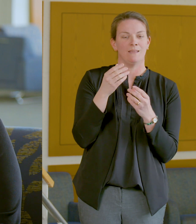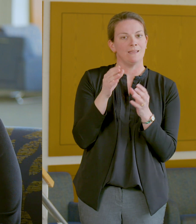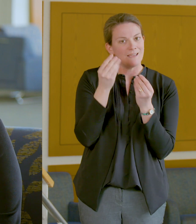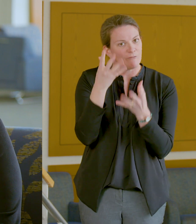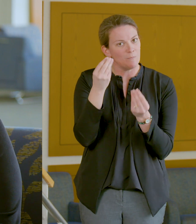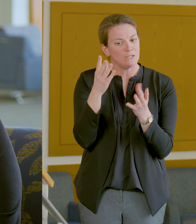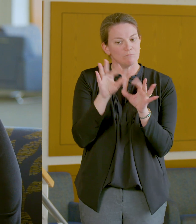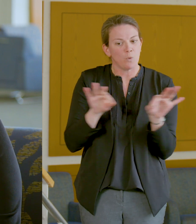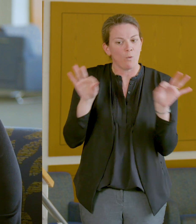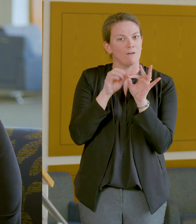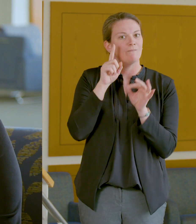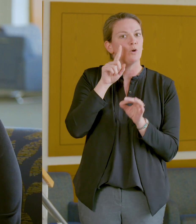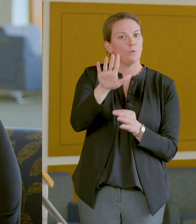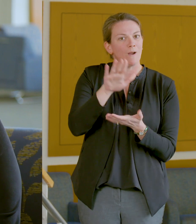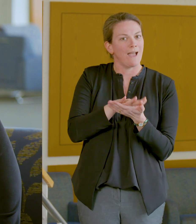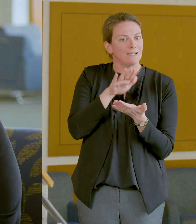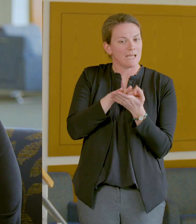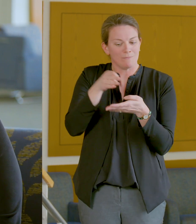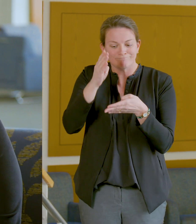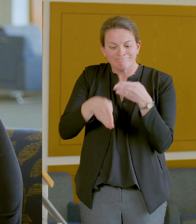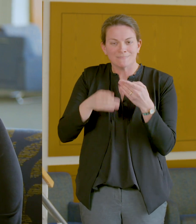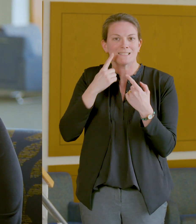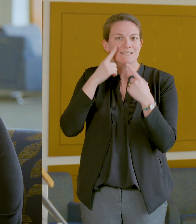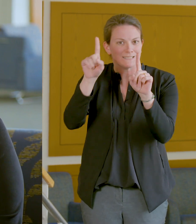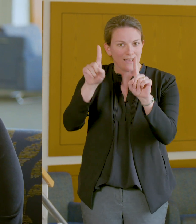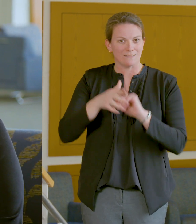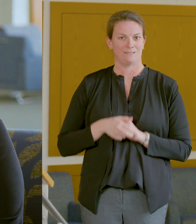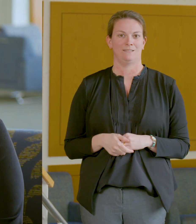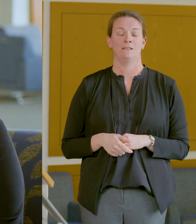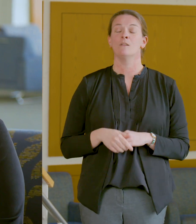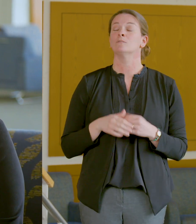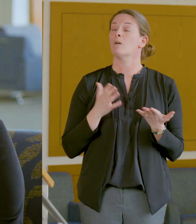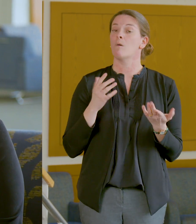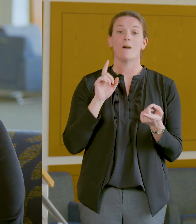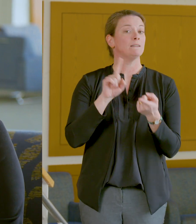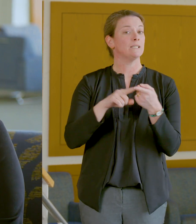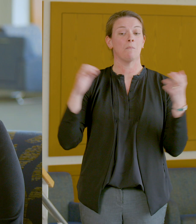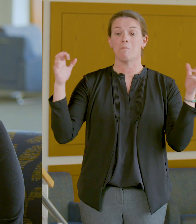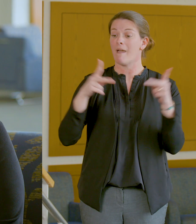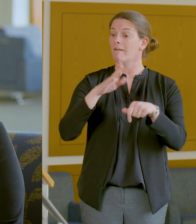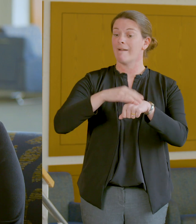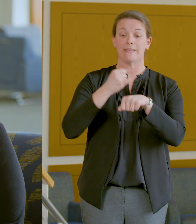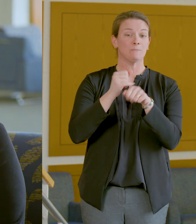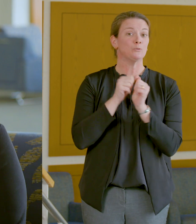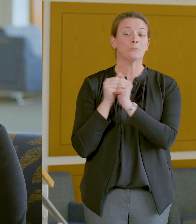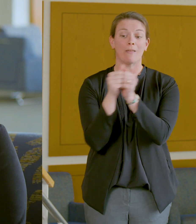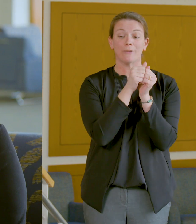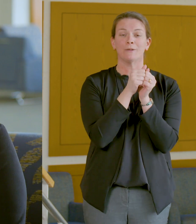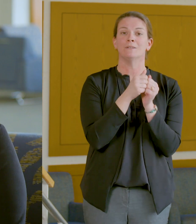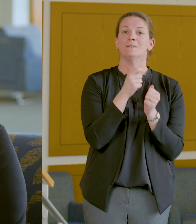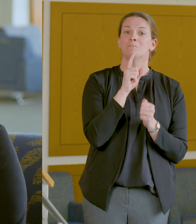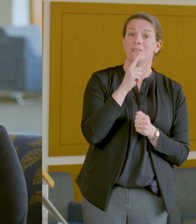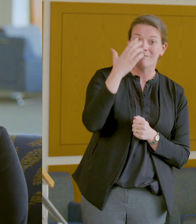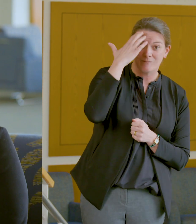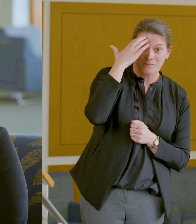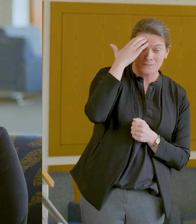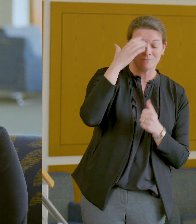to your academic success. So, until we are together again -- stay informed, stay safe,